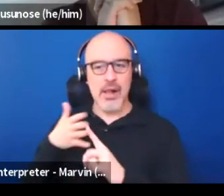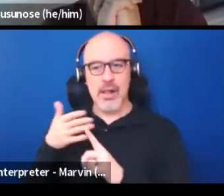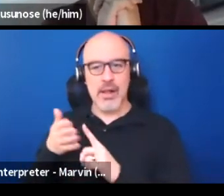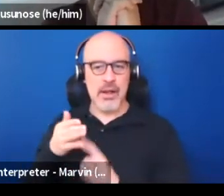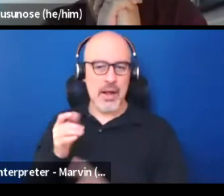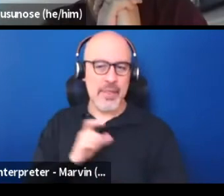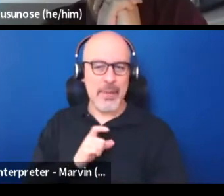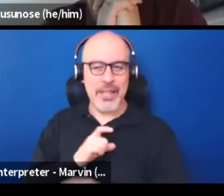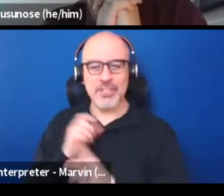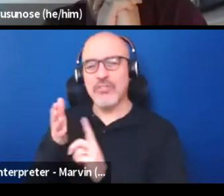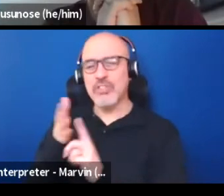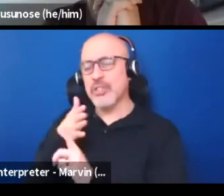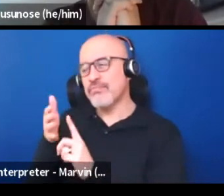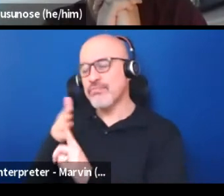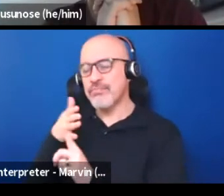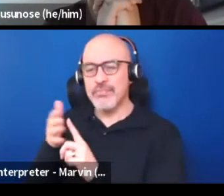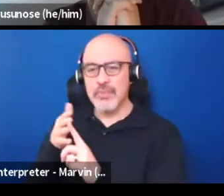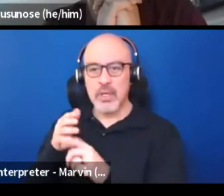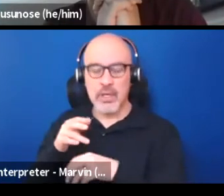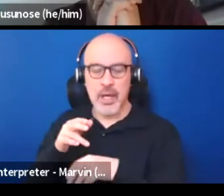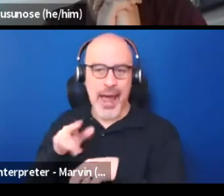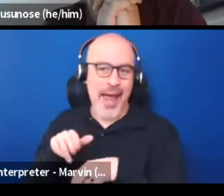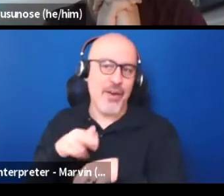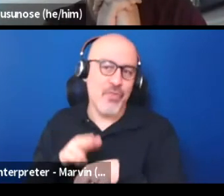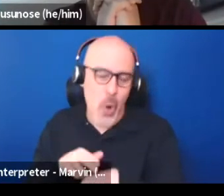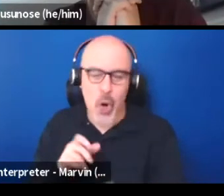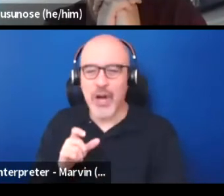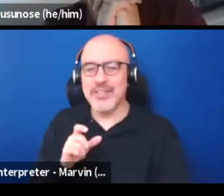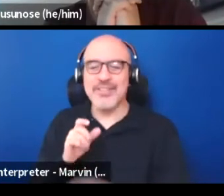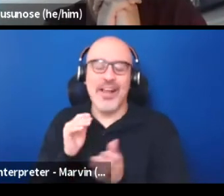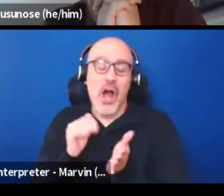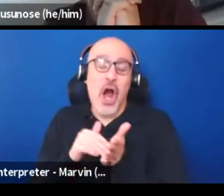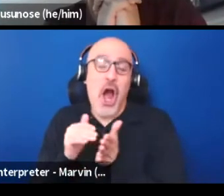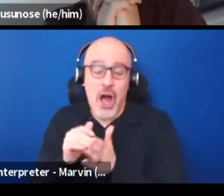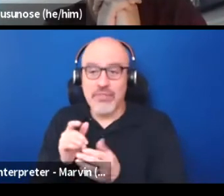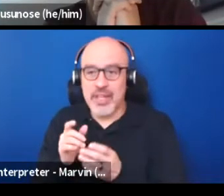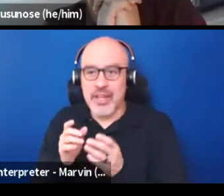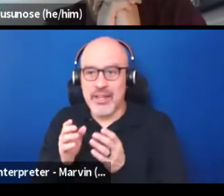and of course, oftentimes the person who has been affected